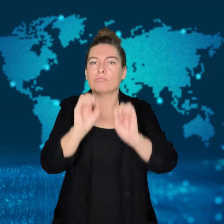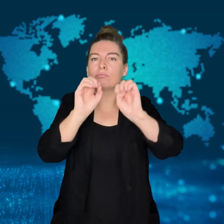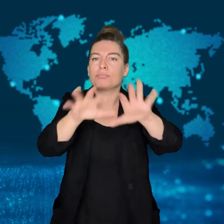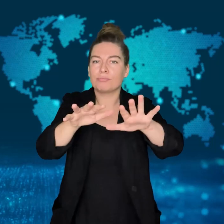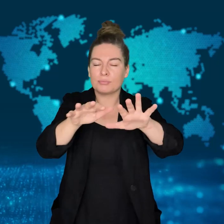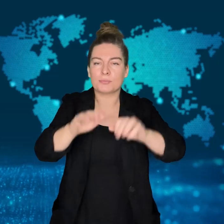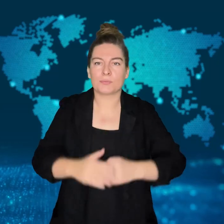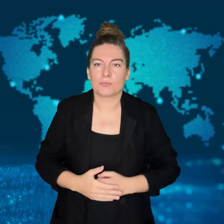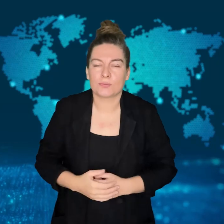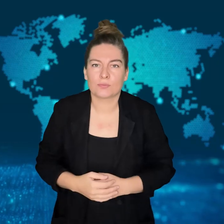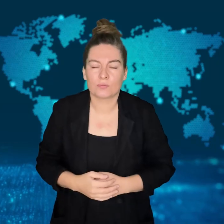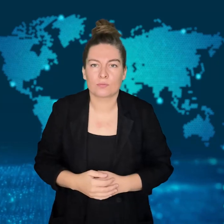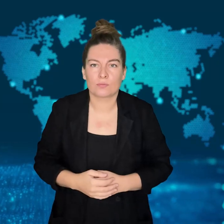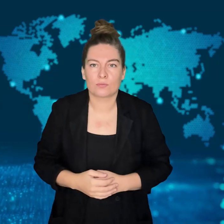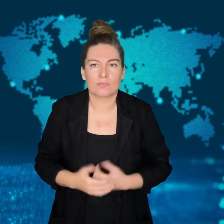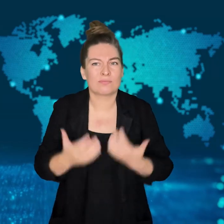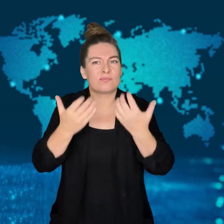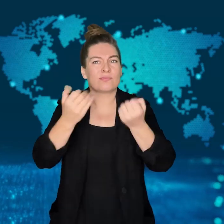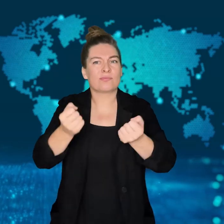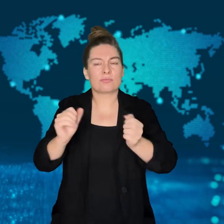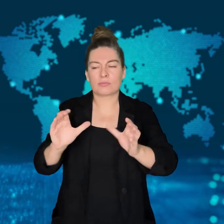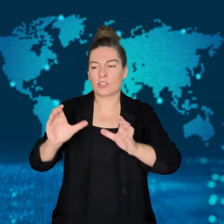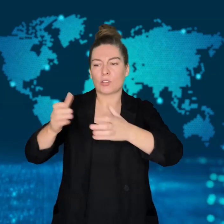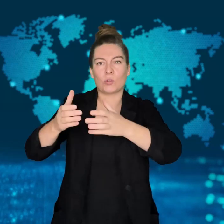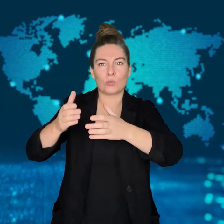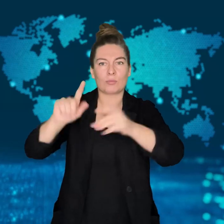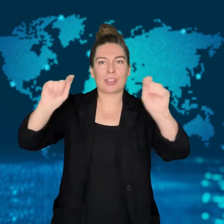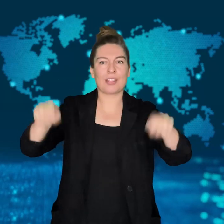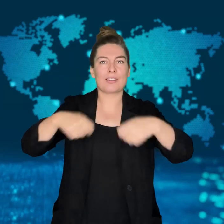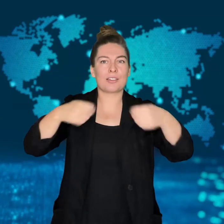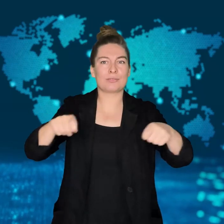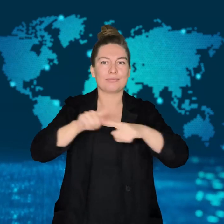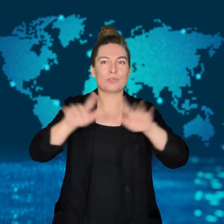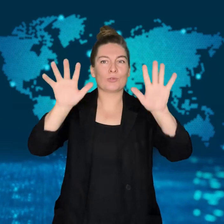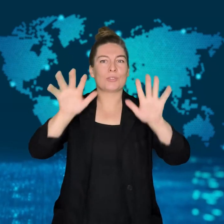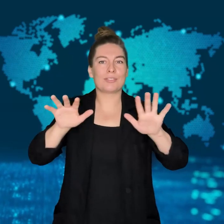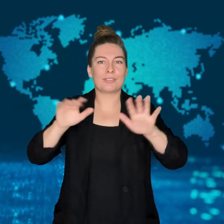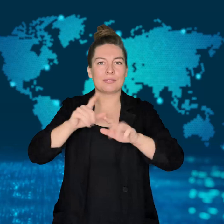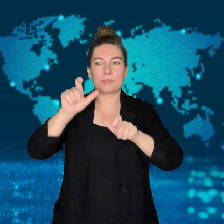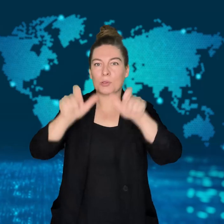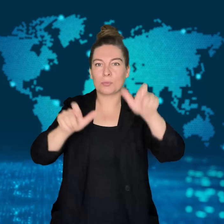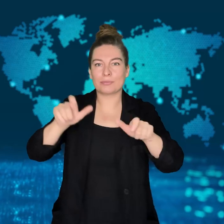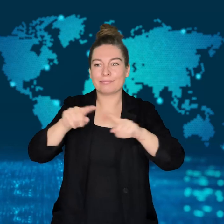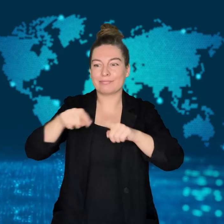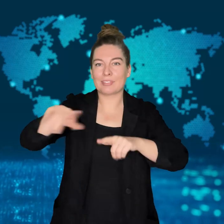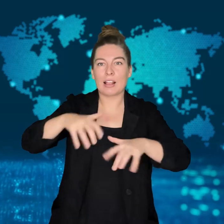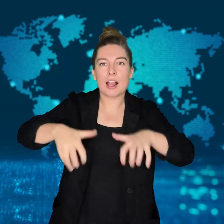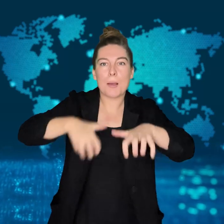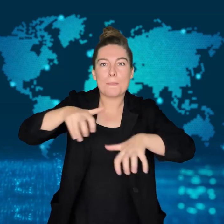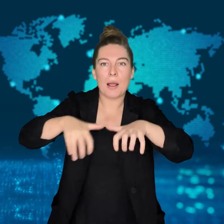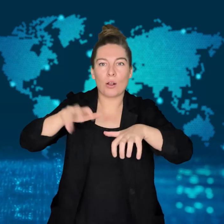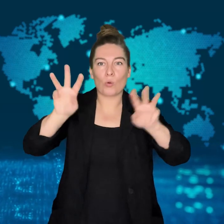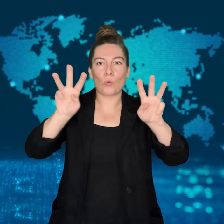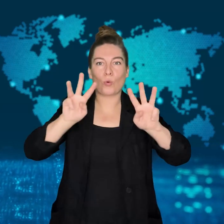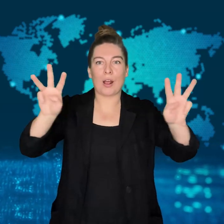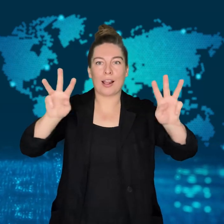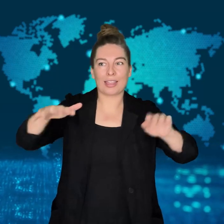He guessed that her natural instincts helped her while she was on the loose.